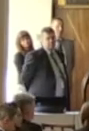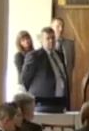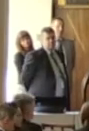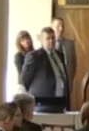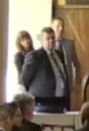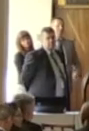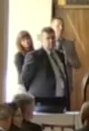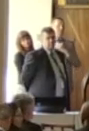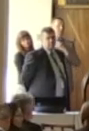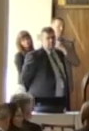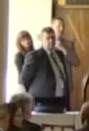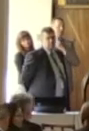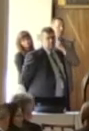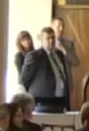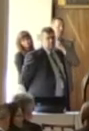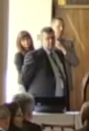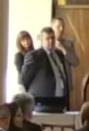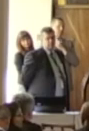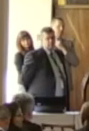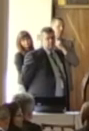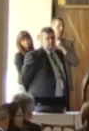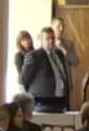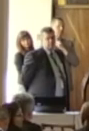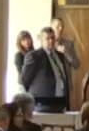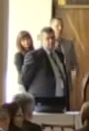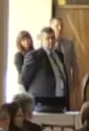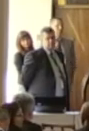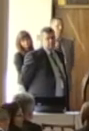unpacking of the similar to the gentleman from parliamentary library